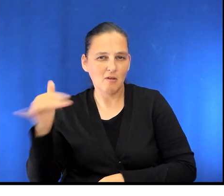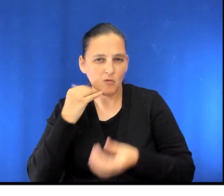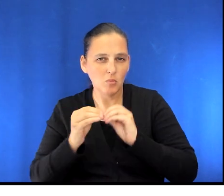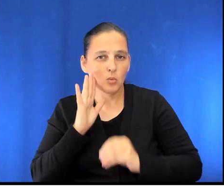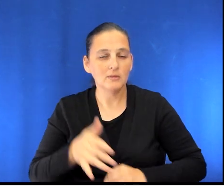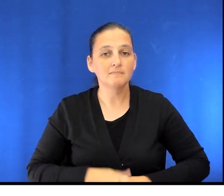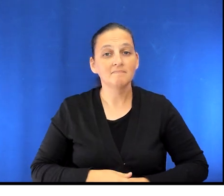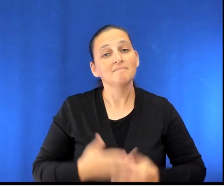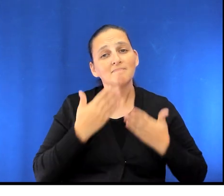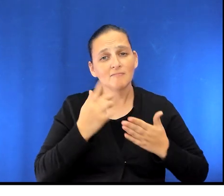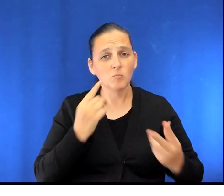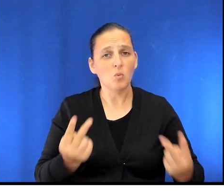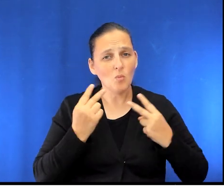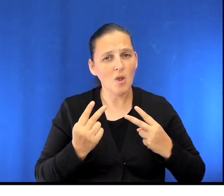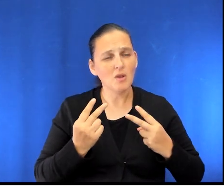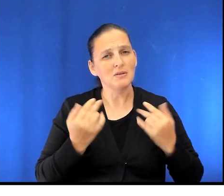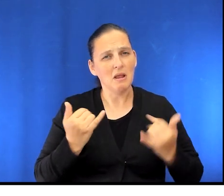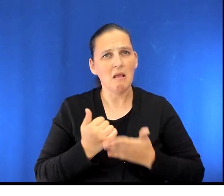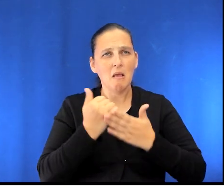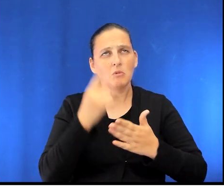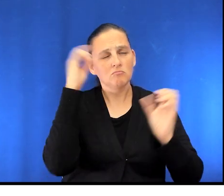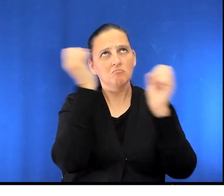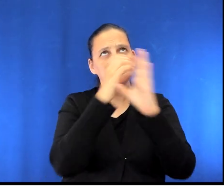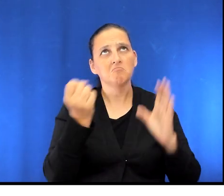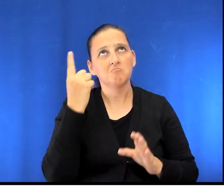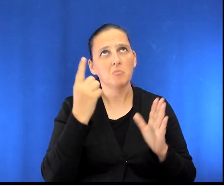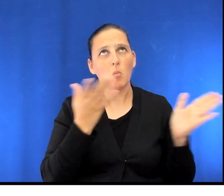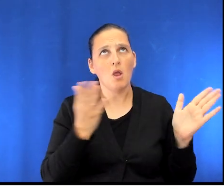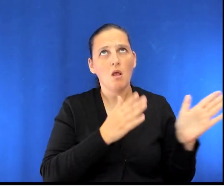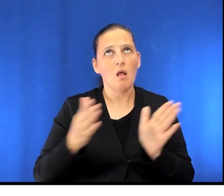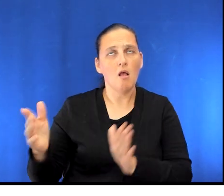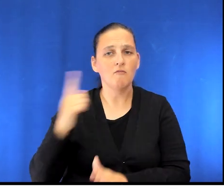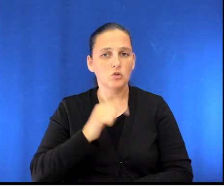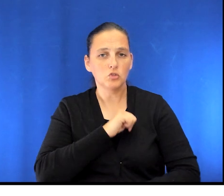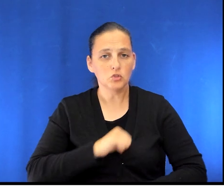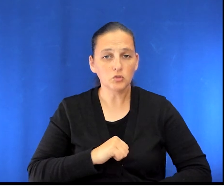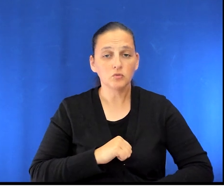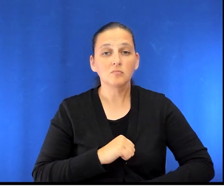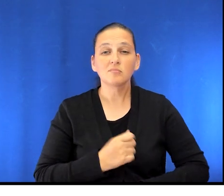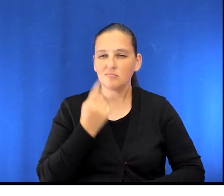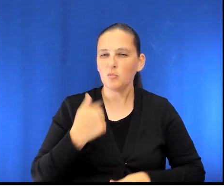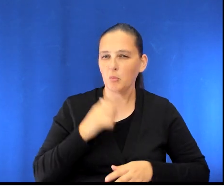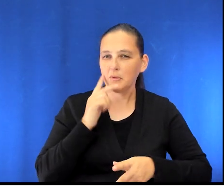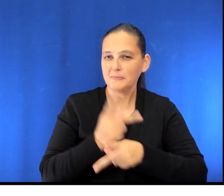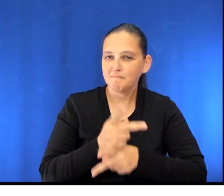of what to expect as you prepare for your surgery. Rest assured, we will take good care of you and if you have any questions,